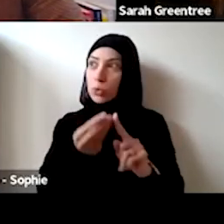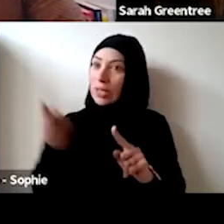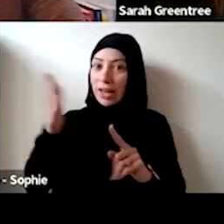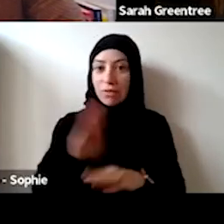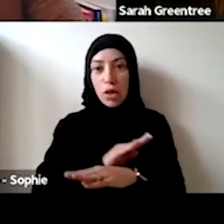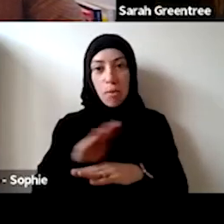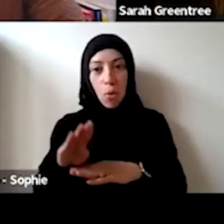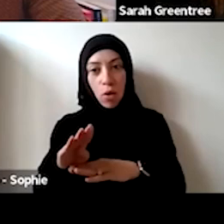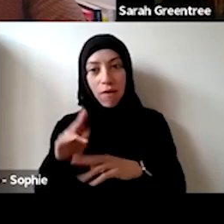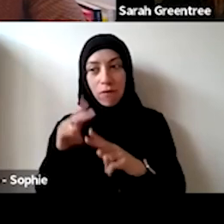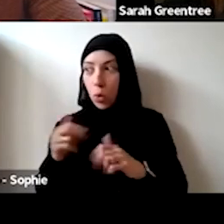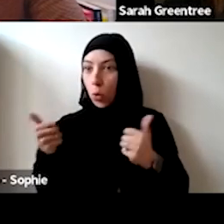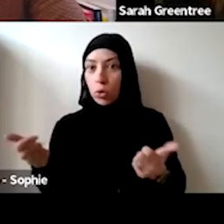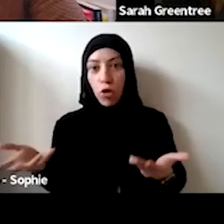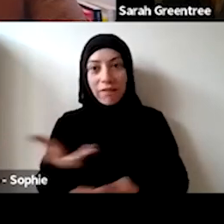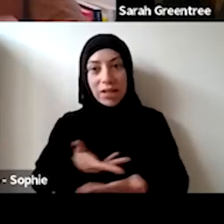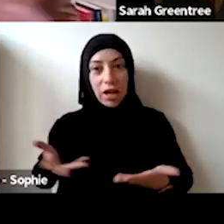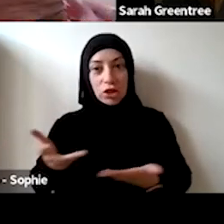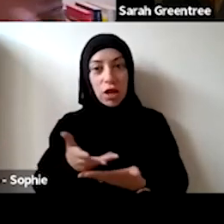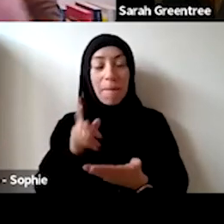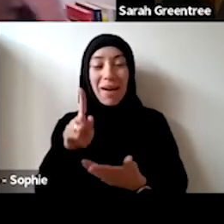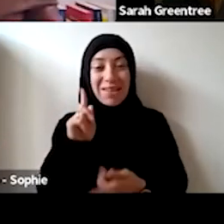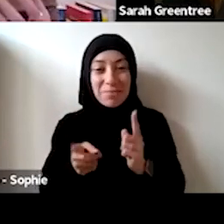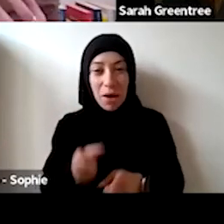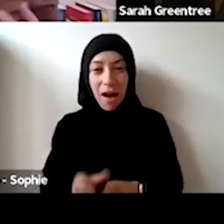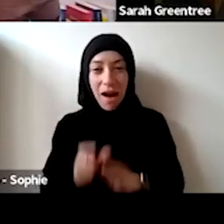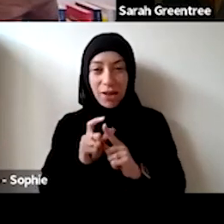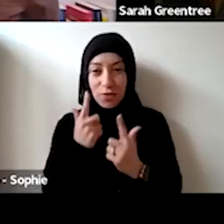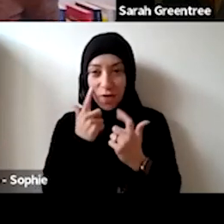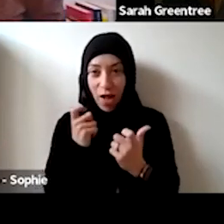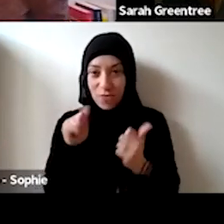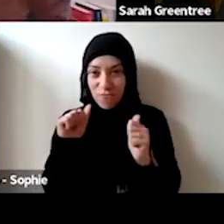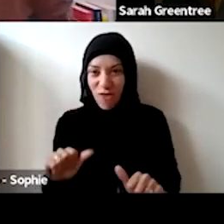those energetic conversations, and often it is hard to find that energy in the room. And one of them is around, not necessarily the energetic conversations, and often it's hard to also find that energy in the room, and